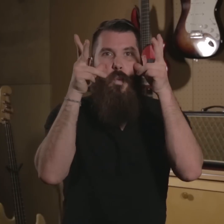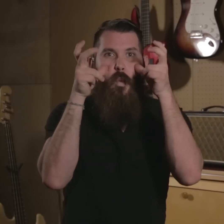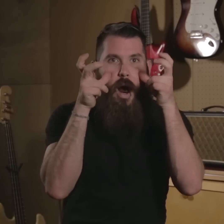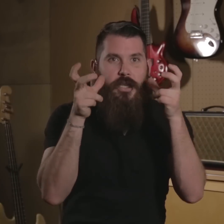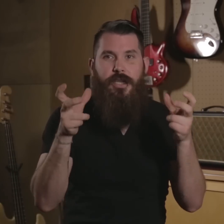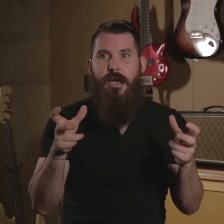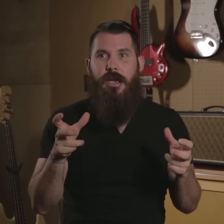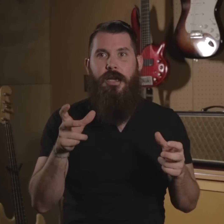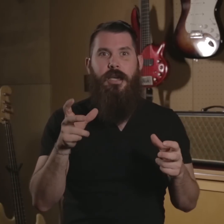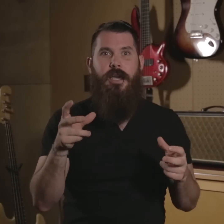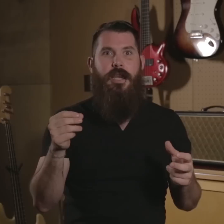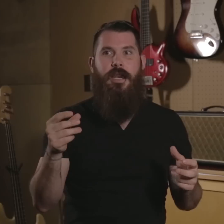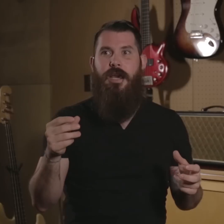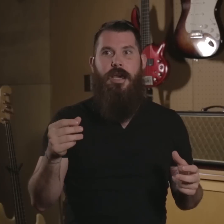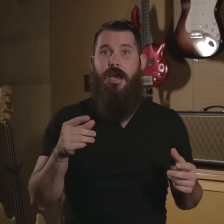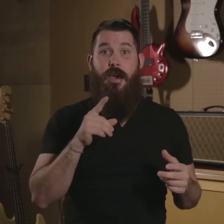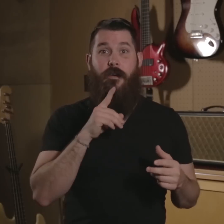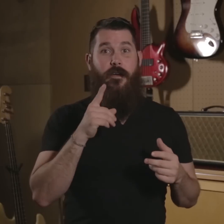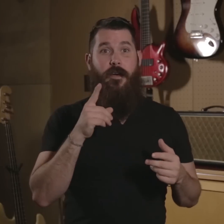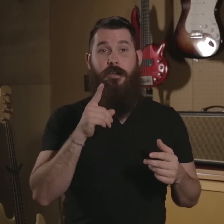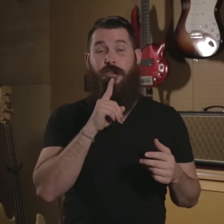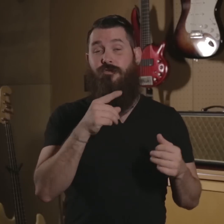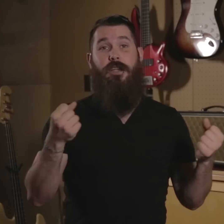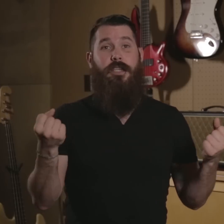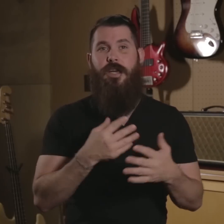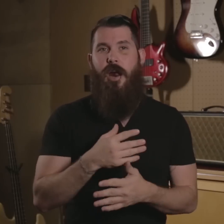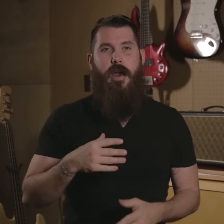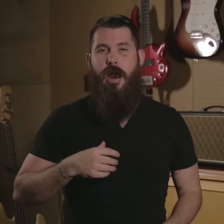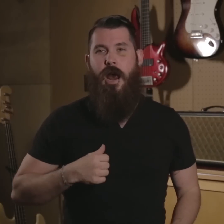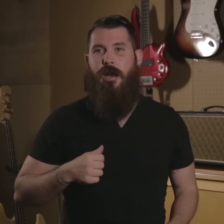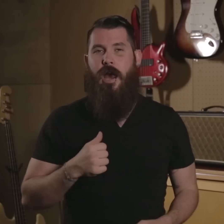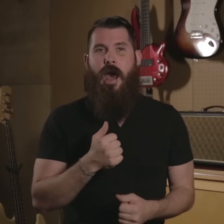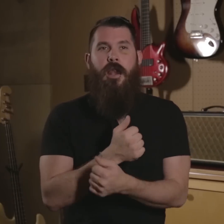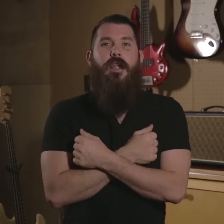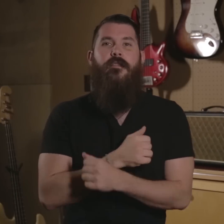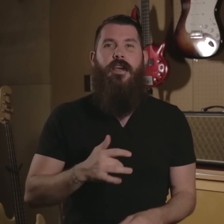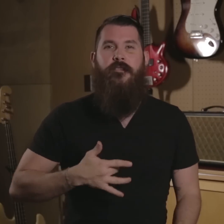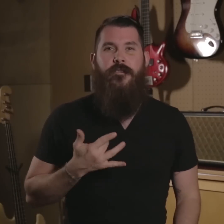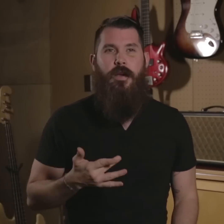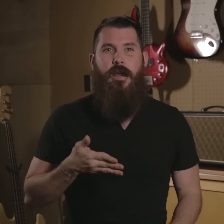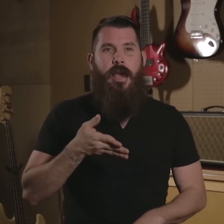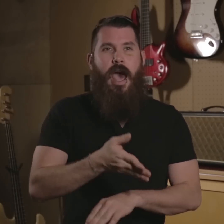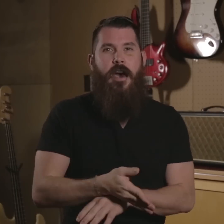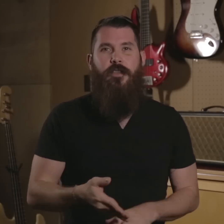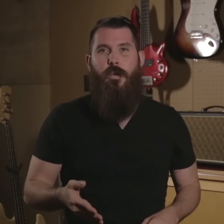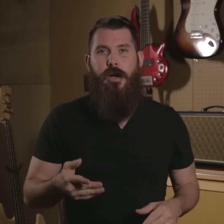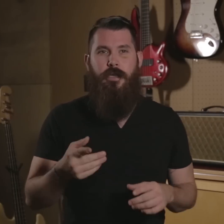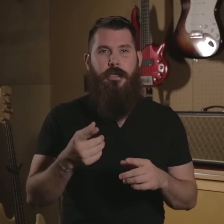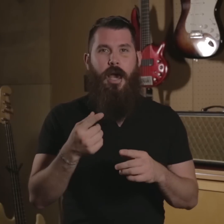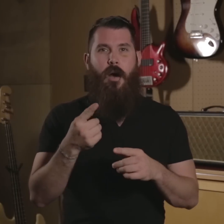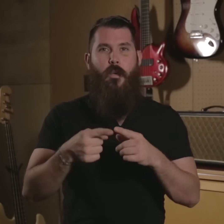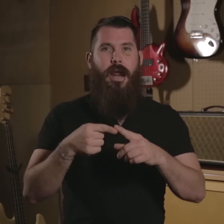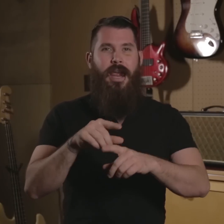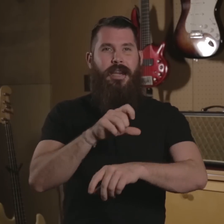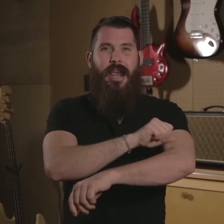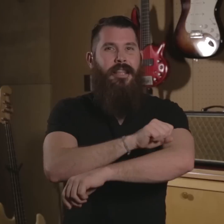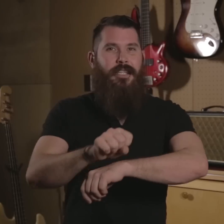watching it's really scary and I love that feeling afterwards when I take the